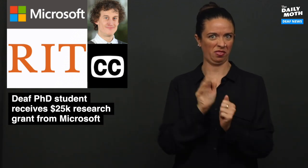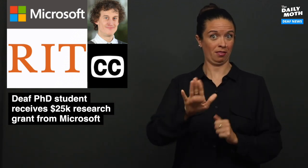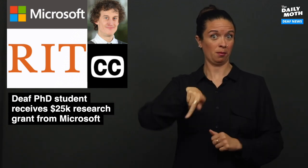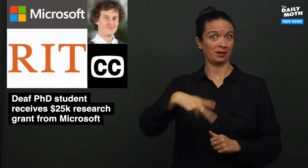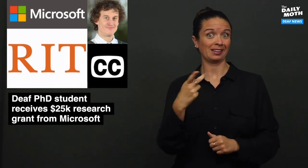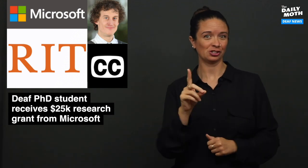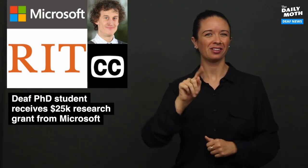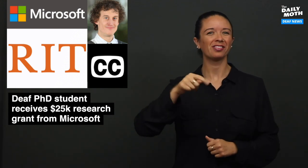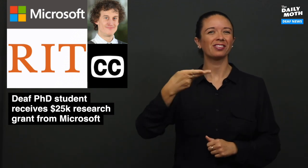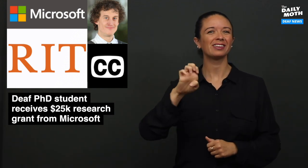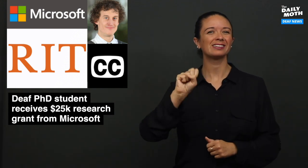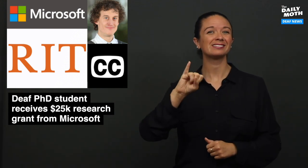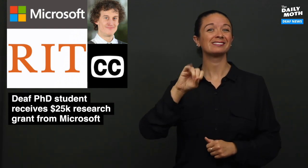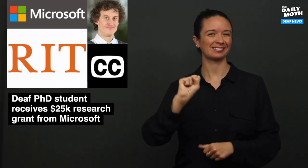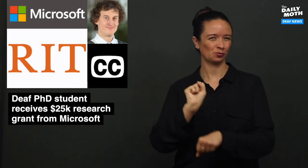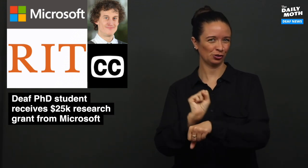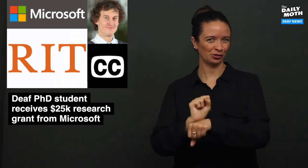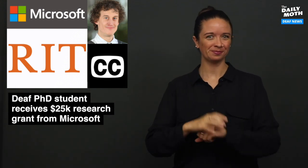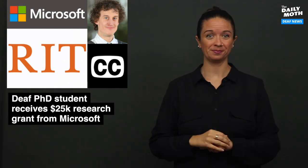in their doctoral thesis work.